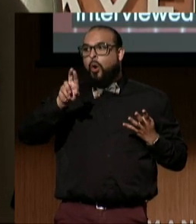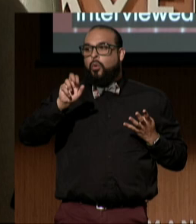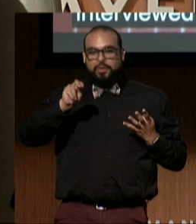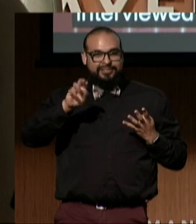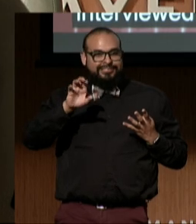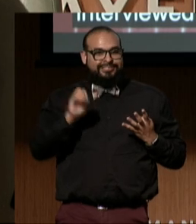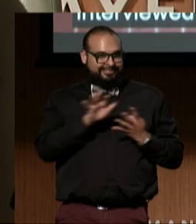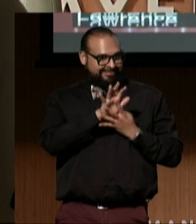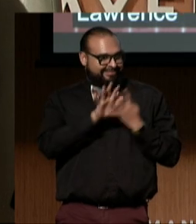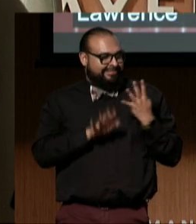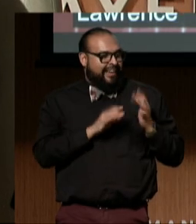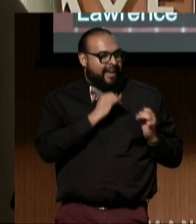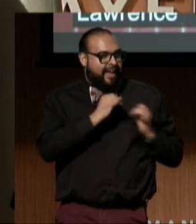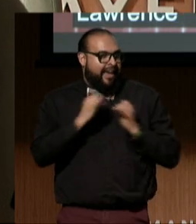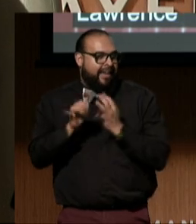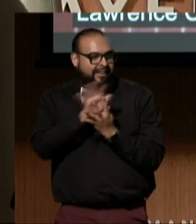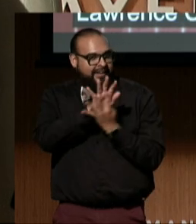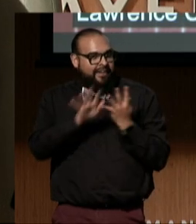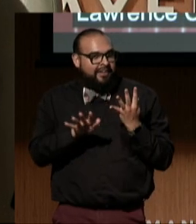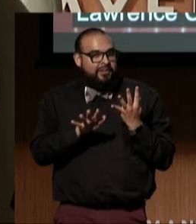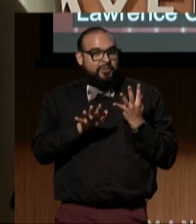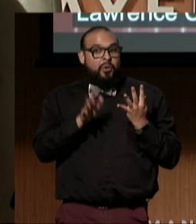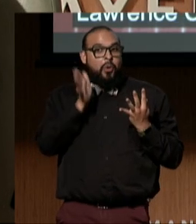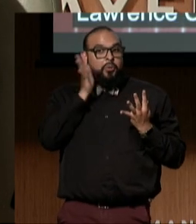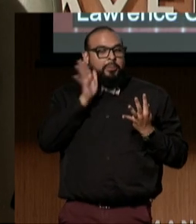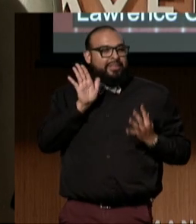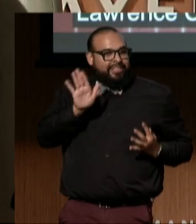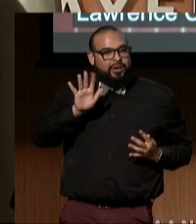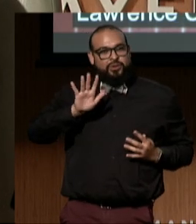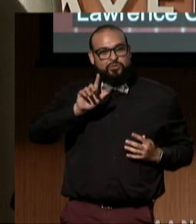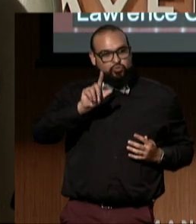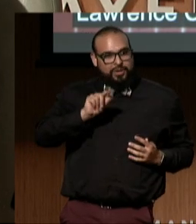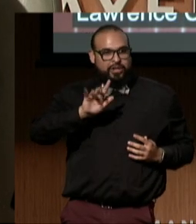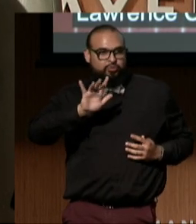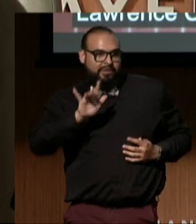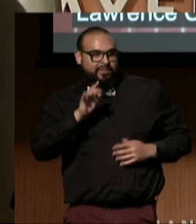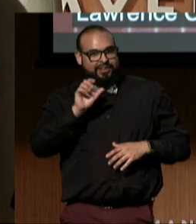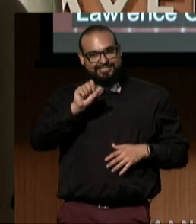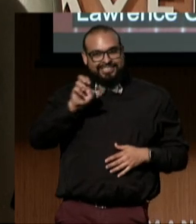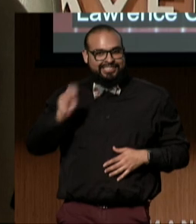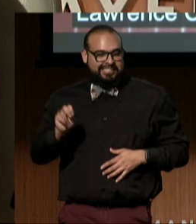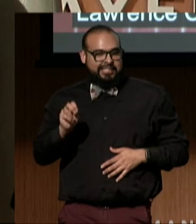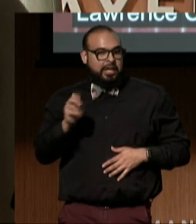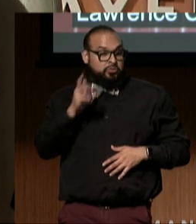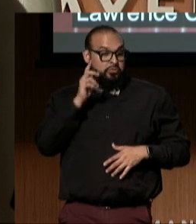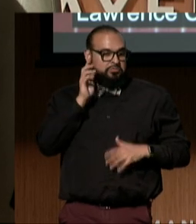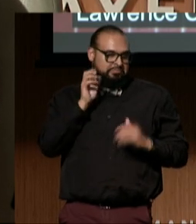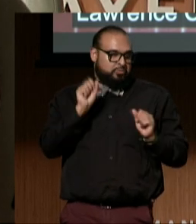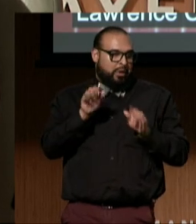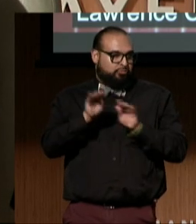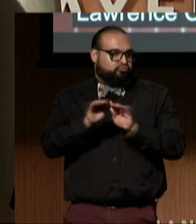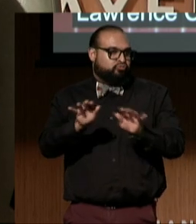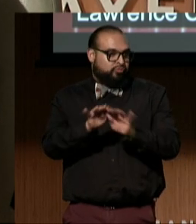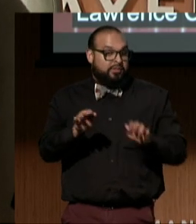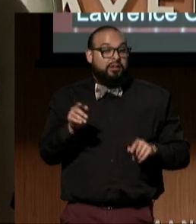as part of their 2025 season, so exciting. They were in our offices recently,